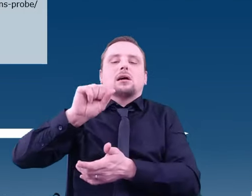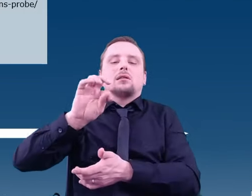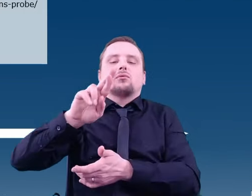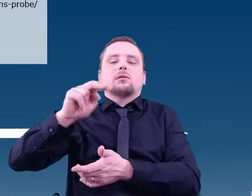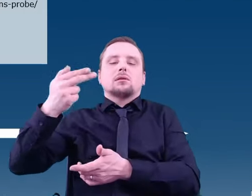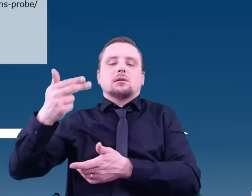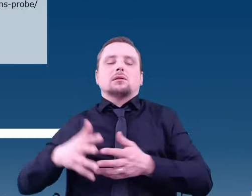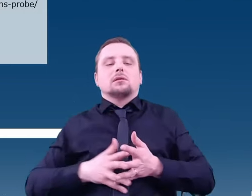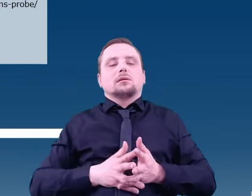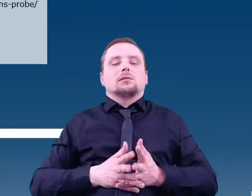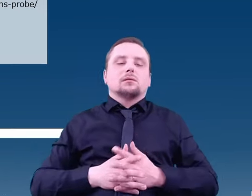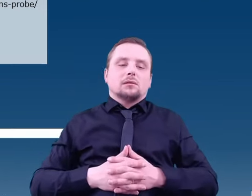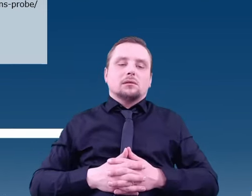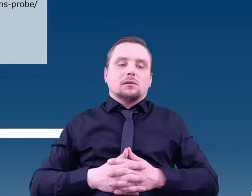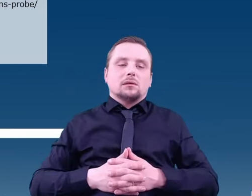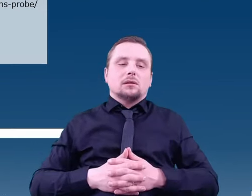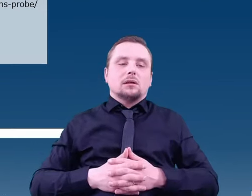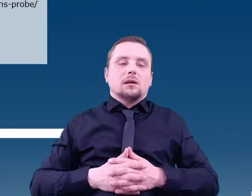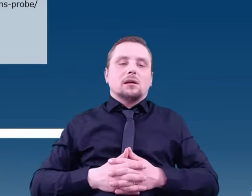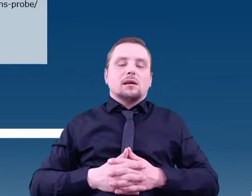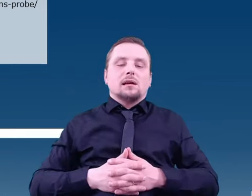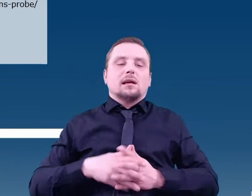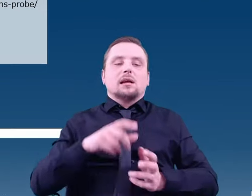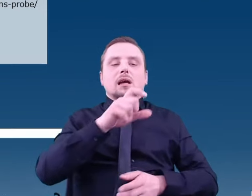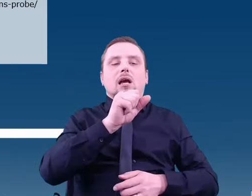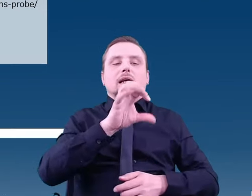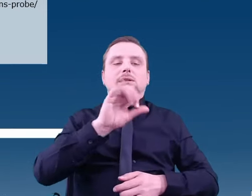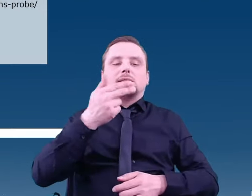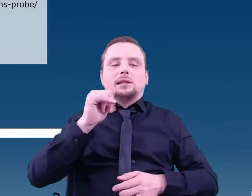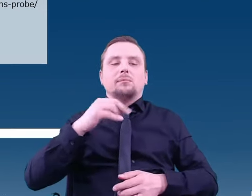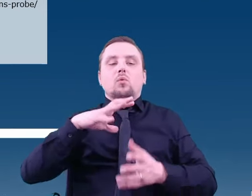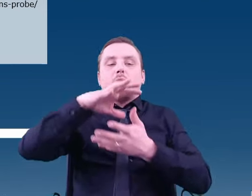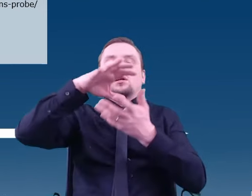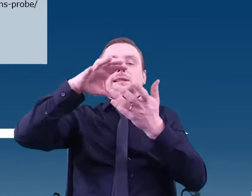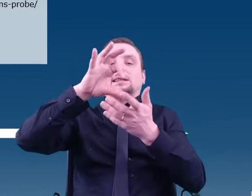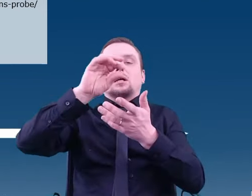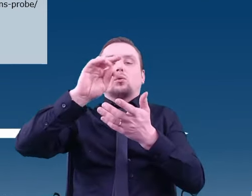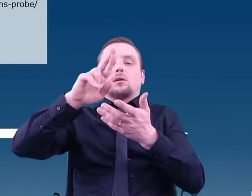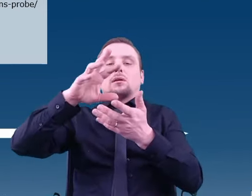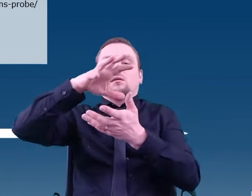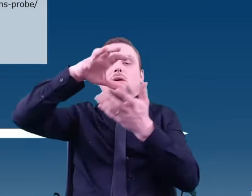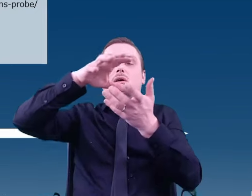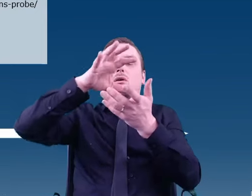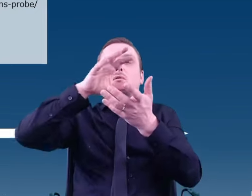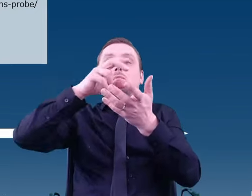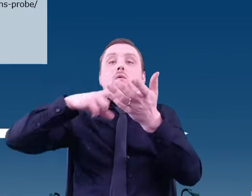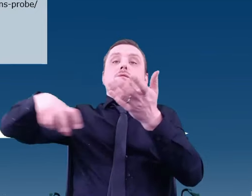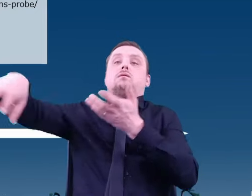While the Cassini was in the orbit around Saturn, studying its rings, moons and their atmosphere,